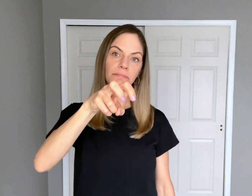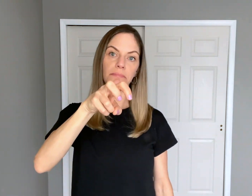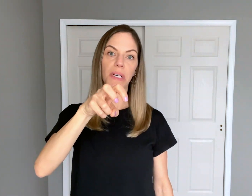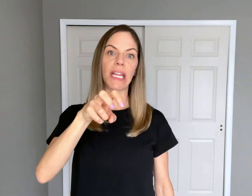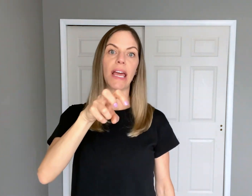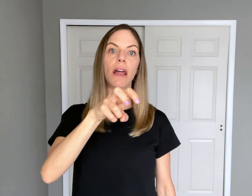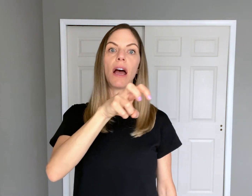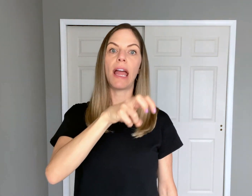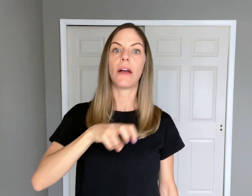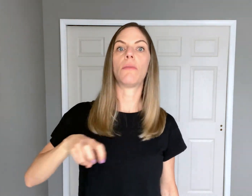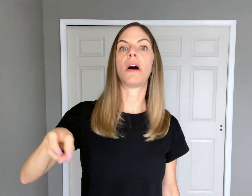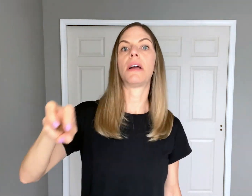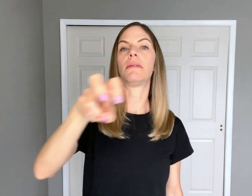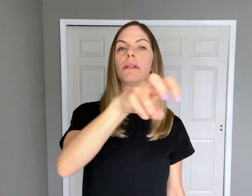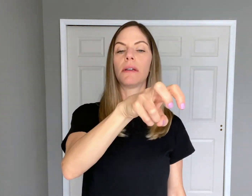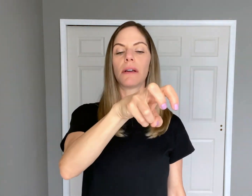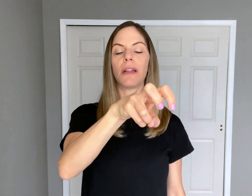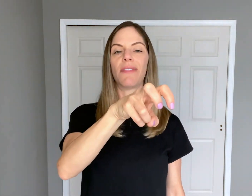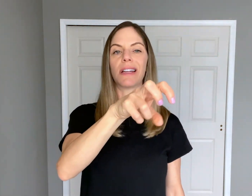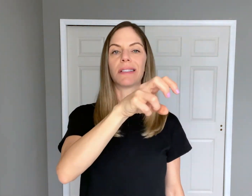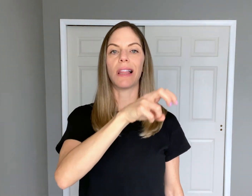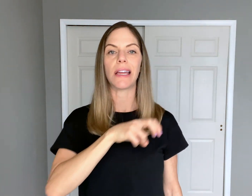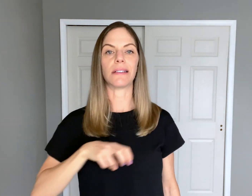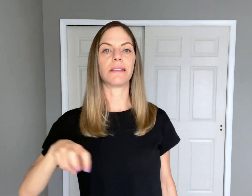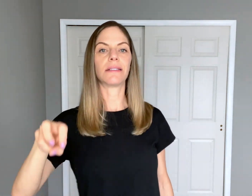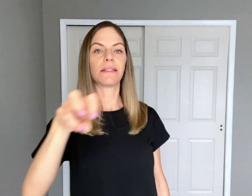But again I angle mine kind of at a slant.